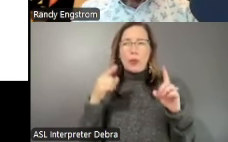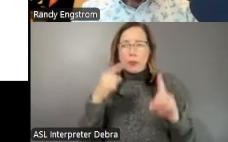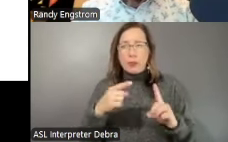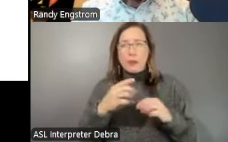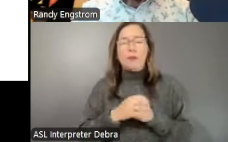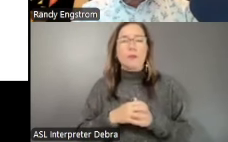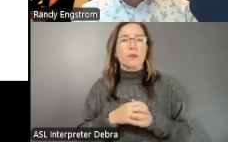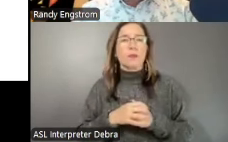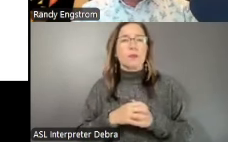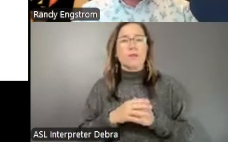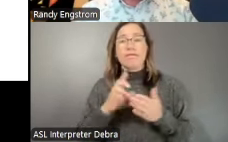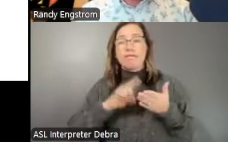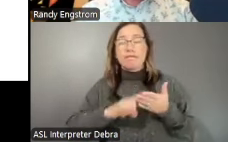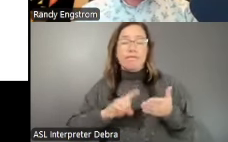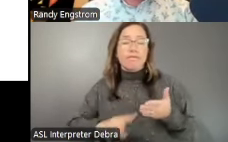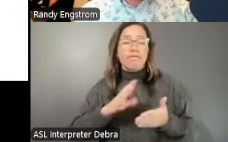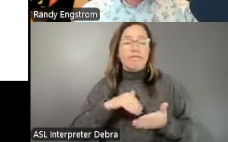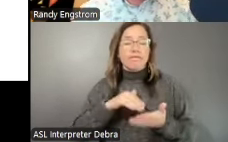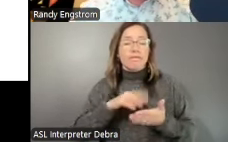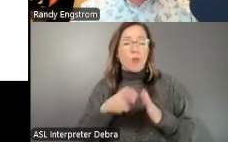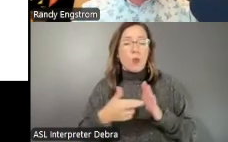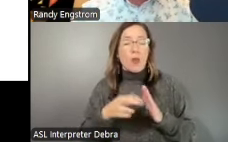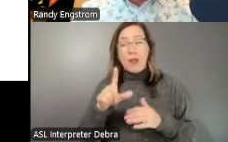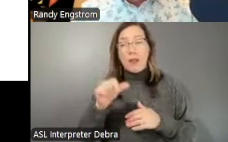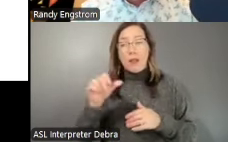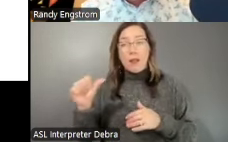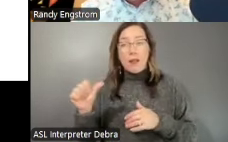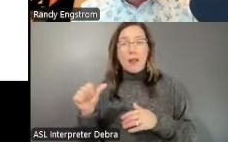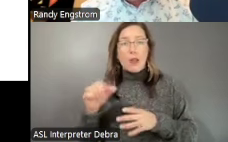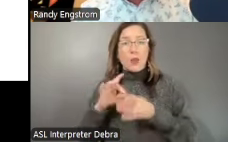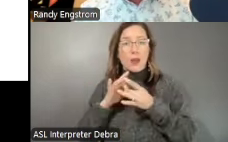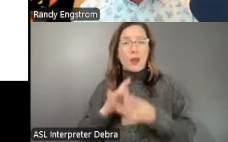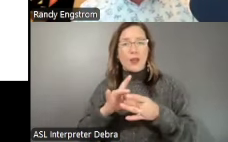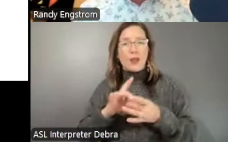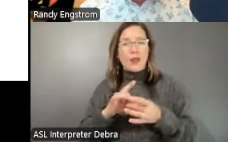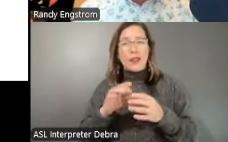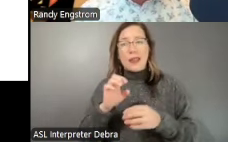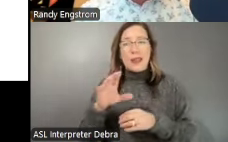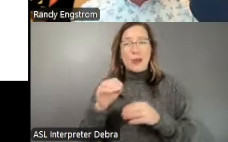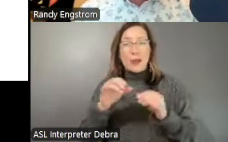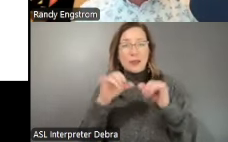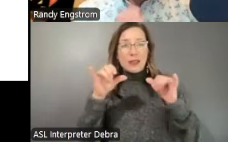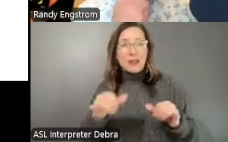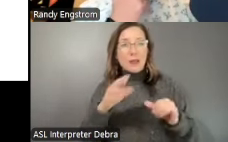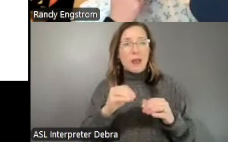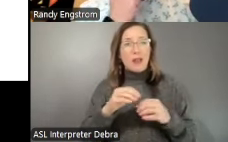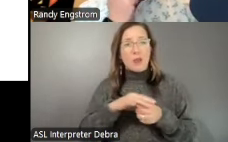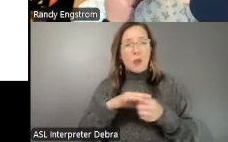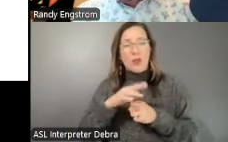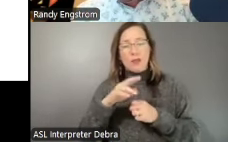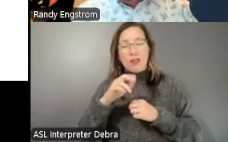to investigate the central role LAAs play in local arts ecosystems and local civic infrastructure. We